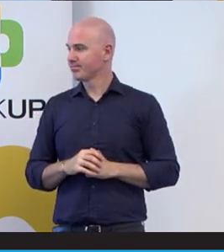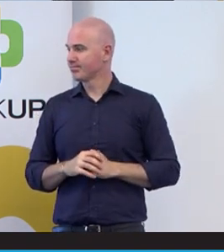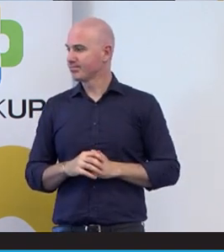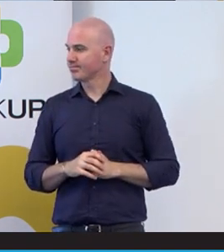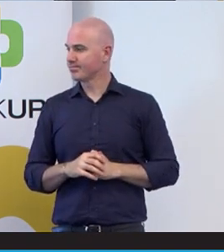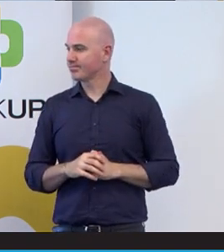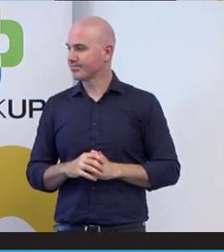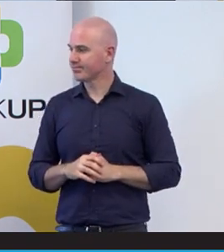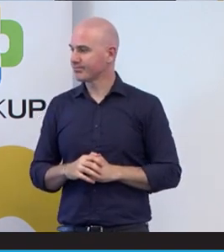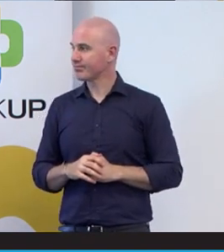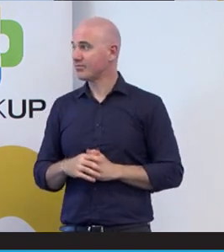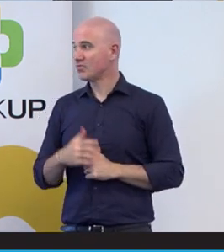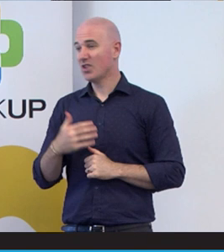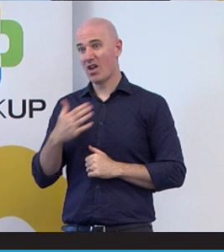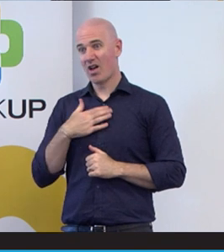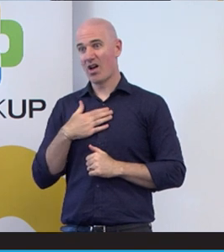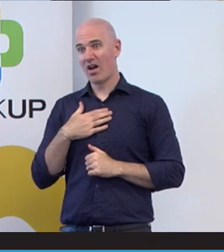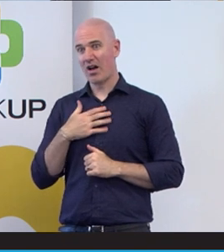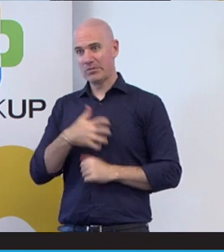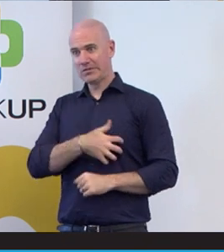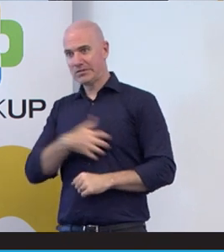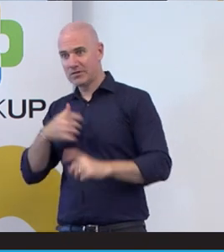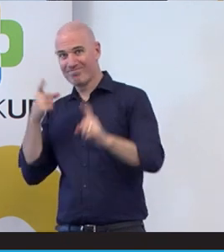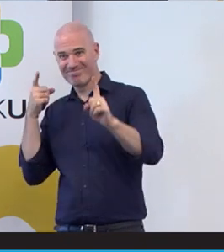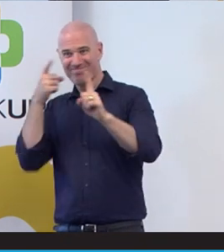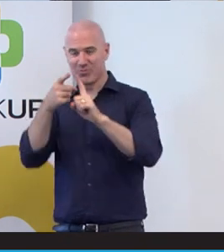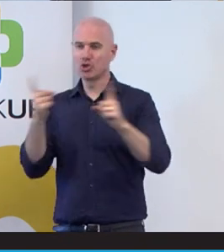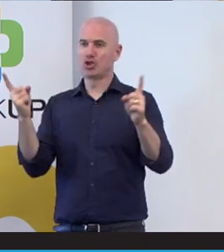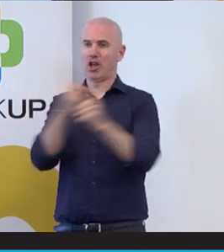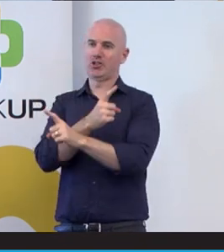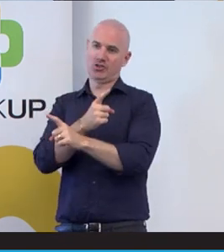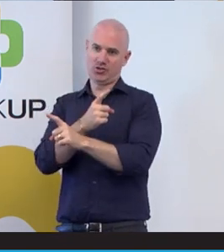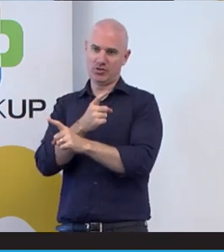that's what we are striving for change and make it a more inclusive future for people